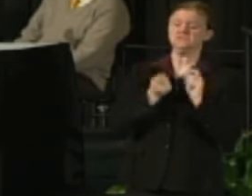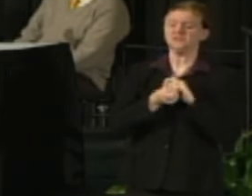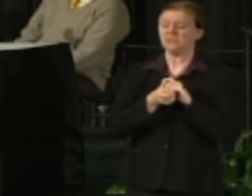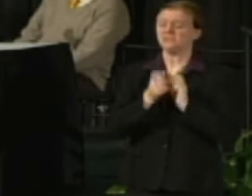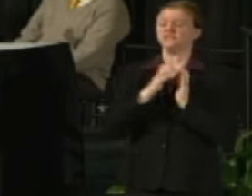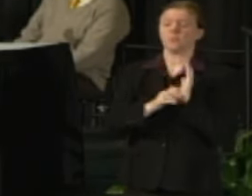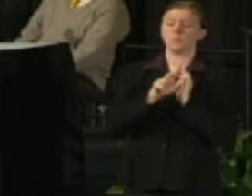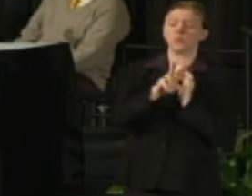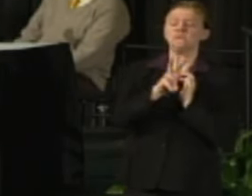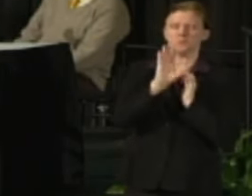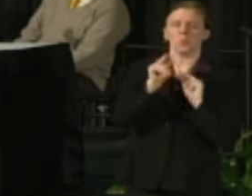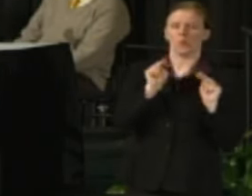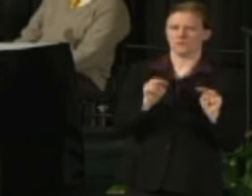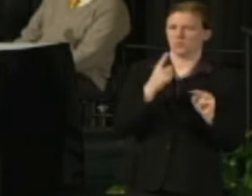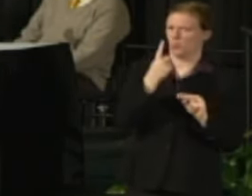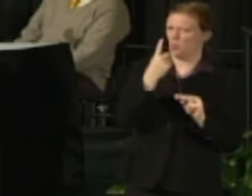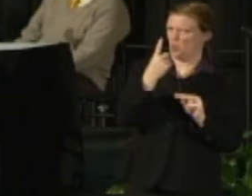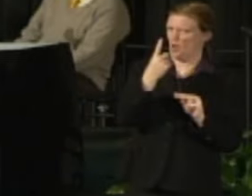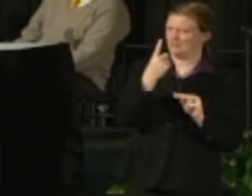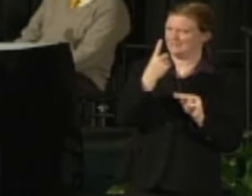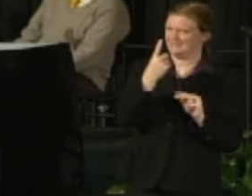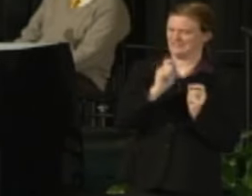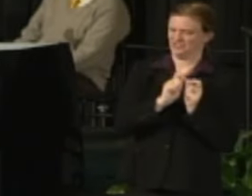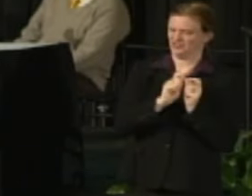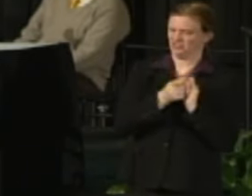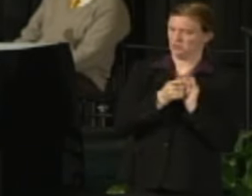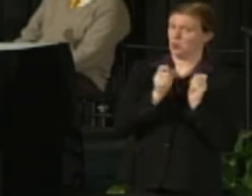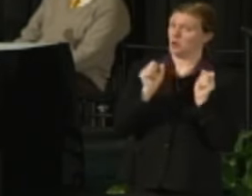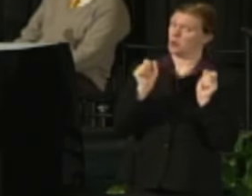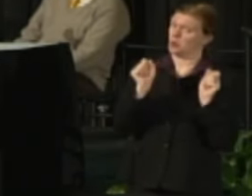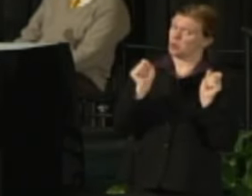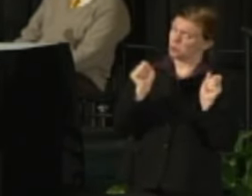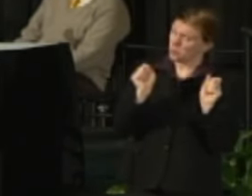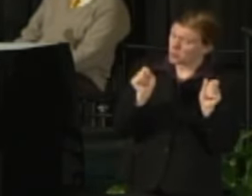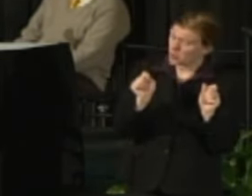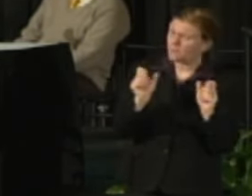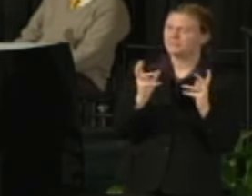The one provision that we know that is slated